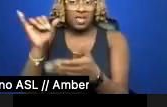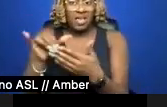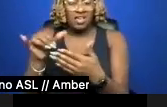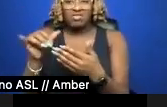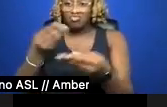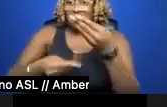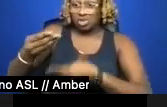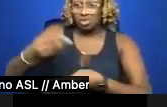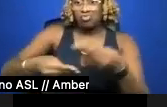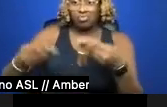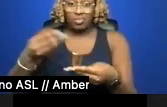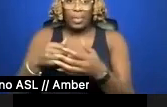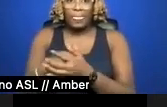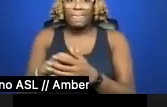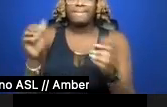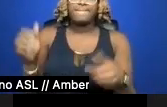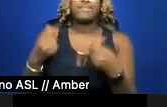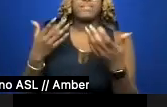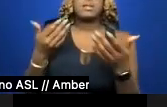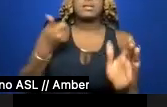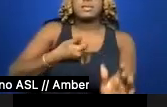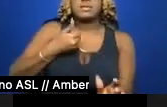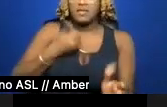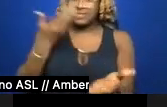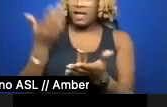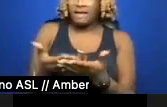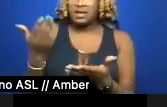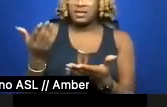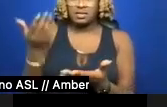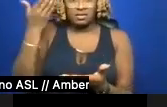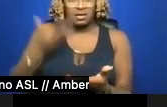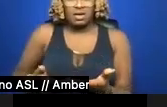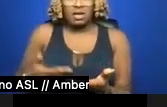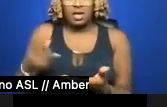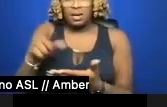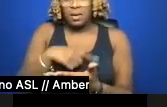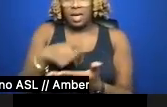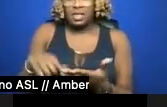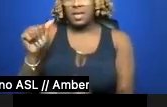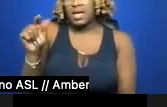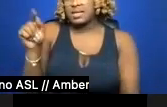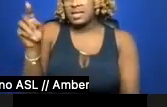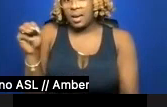I submit myself as evidence: whether I'm canceling my ATM card or disputing the extent